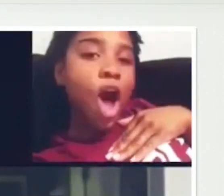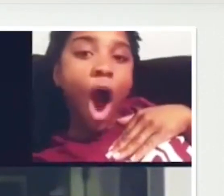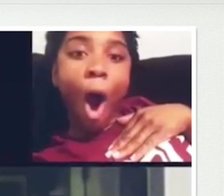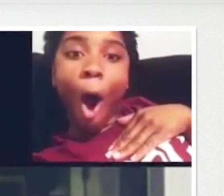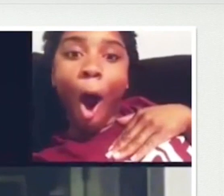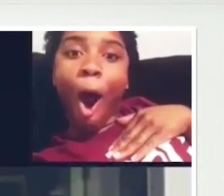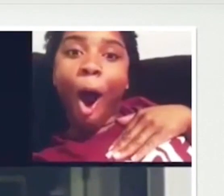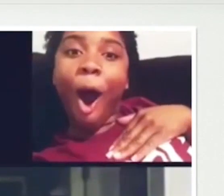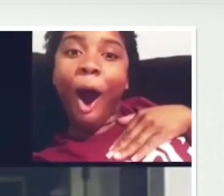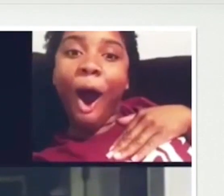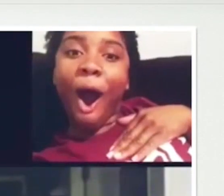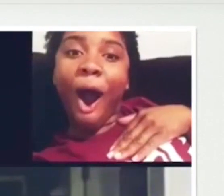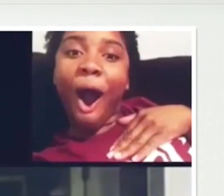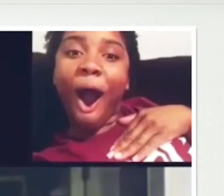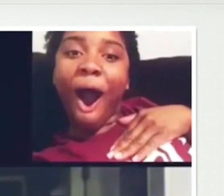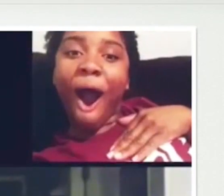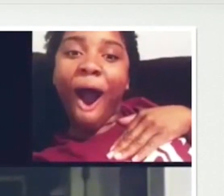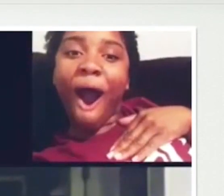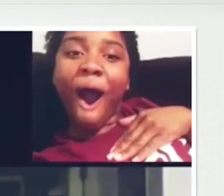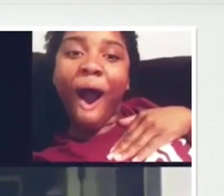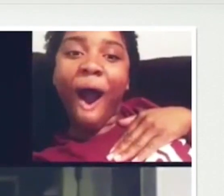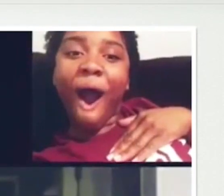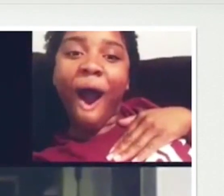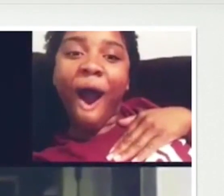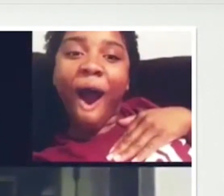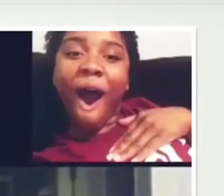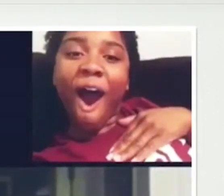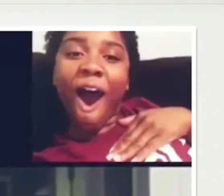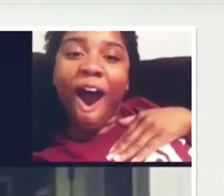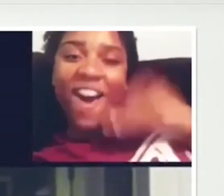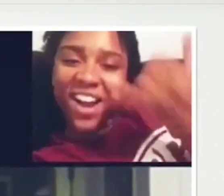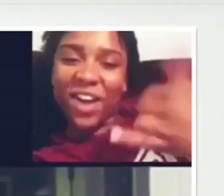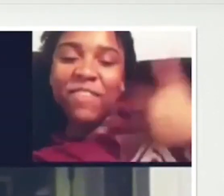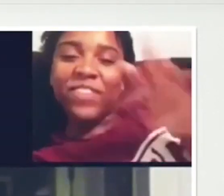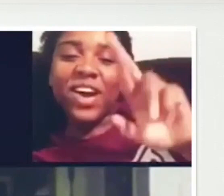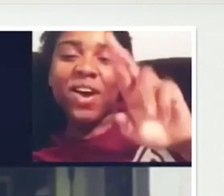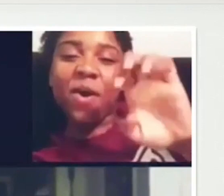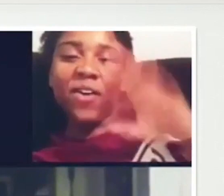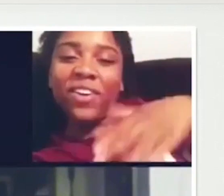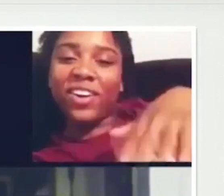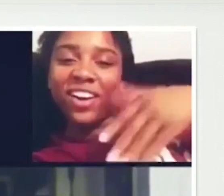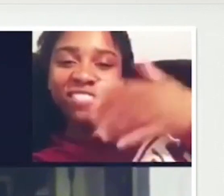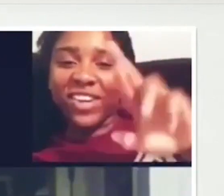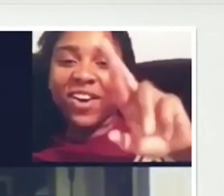I want to smack you right in your face. Ohh. You make me sick.